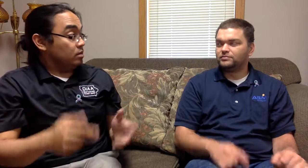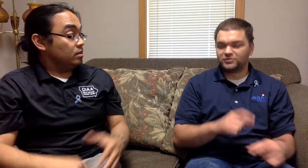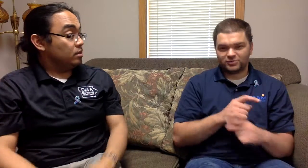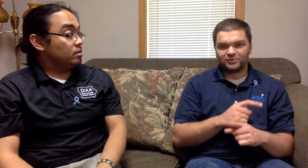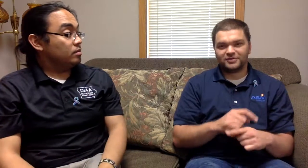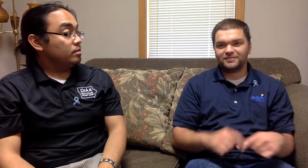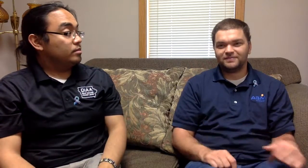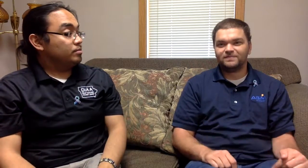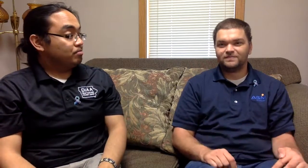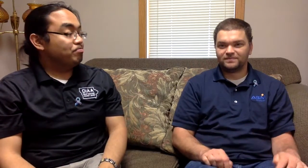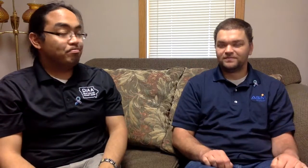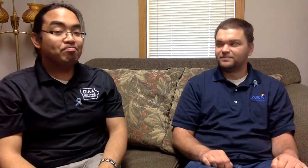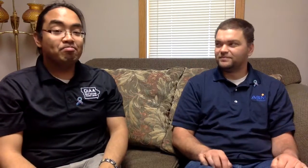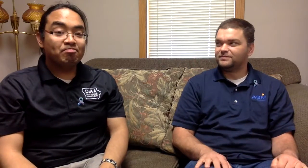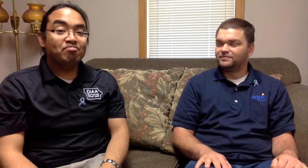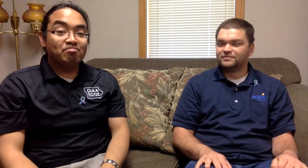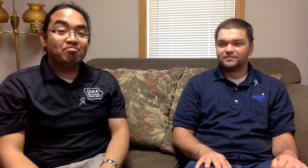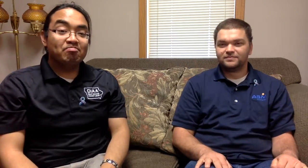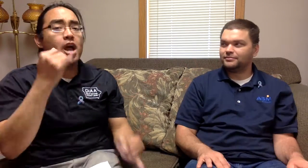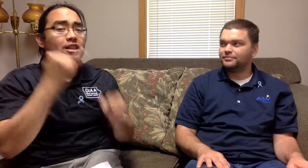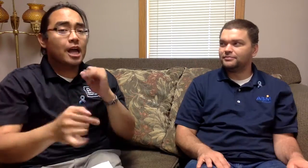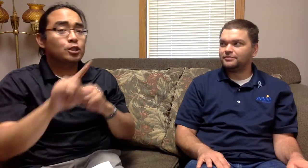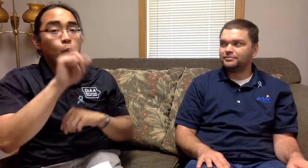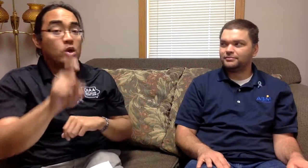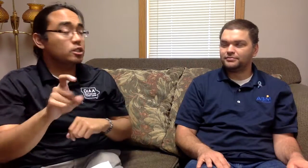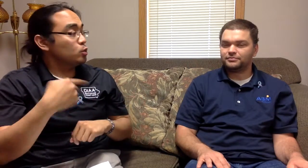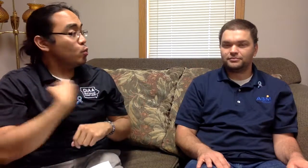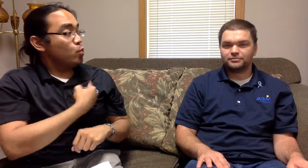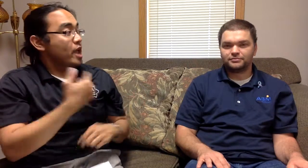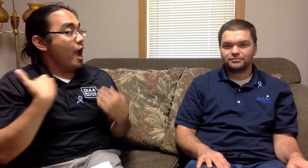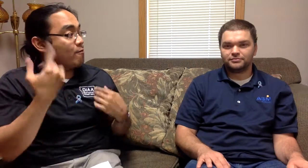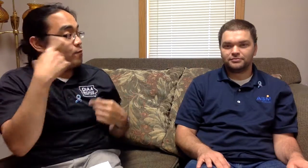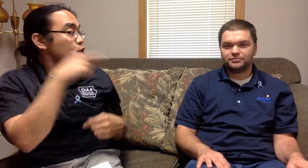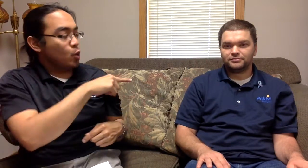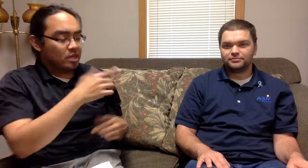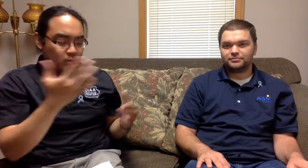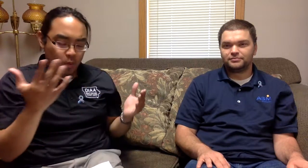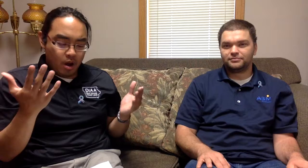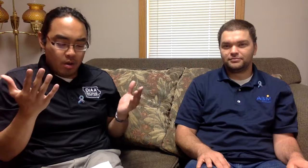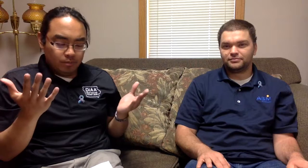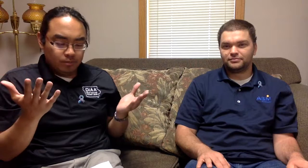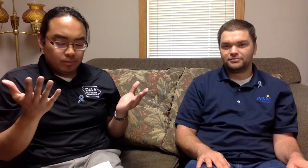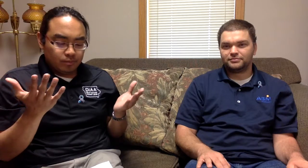That's right! The last question we have for you is that